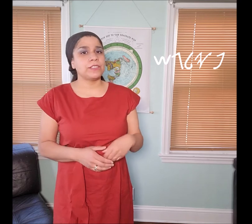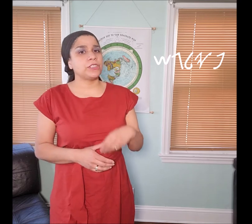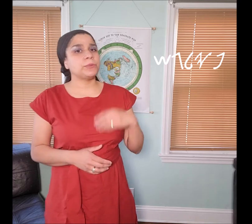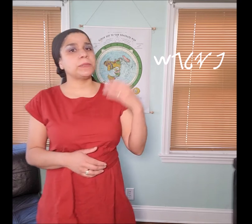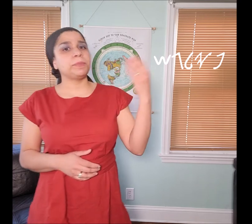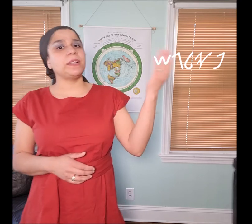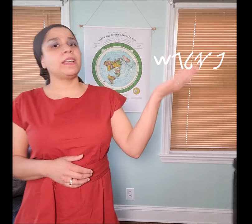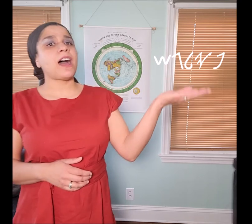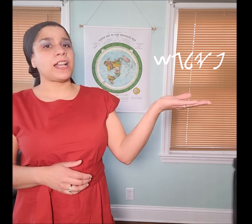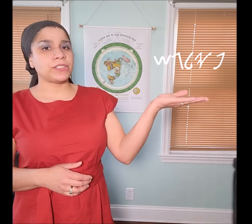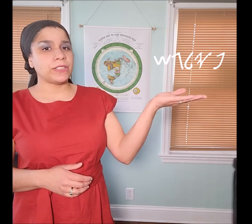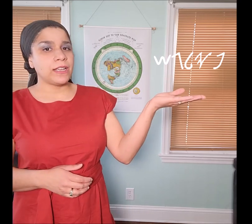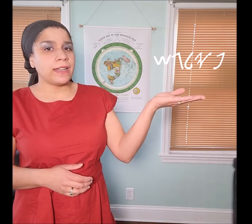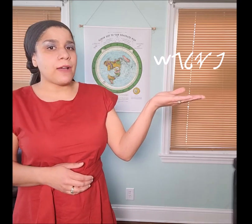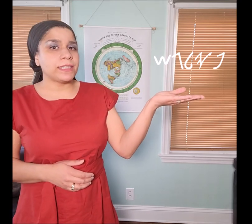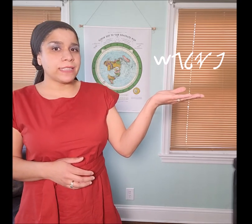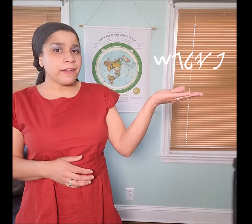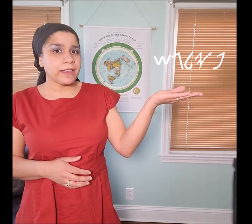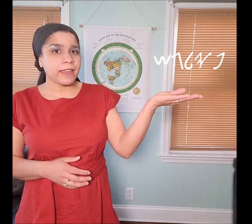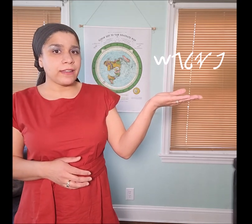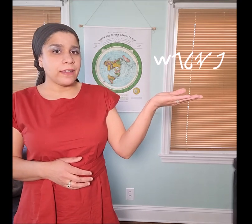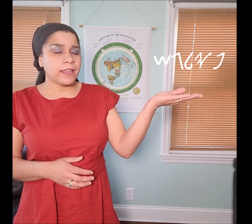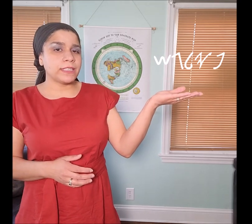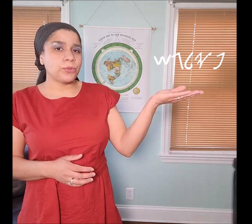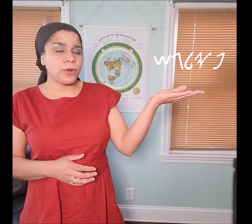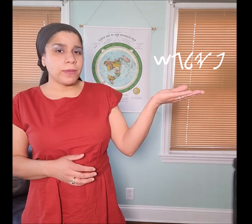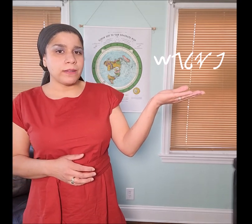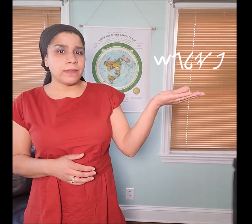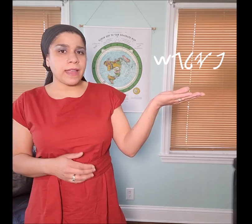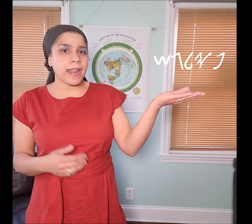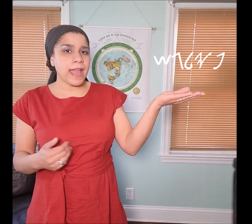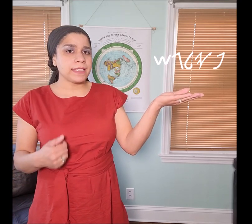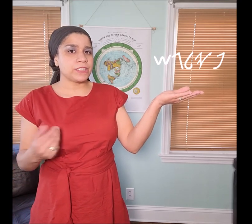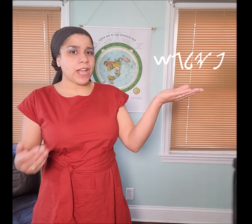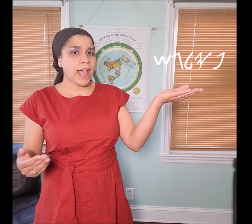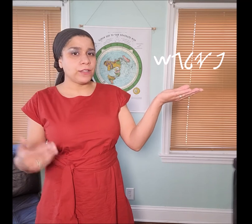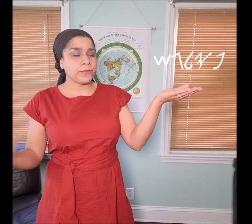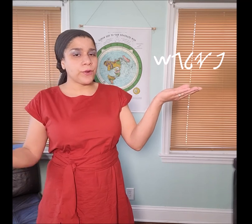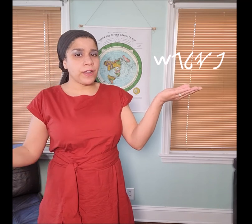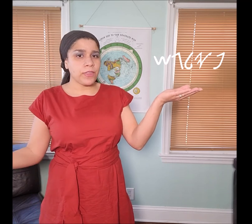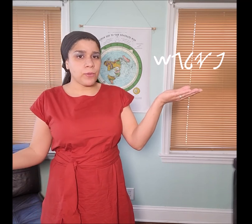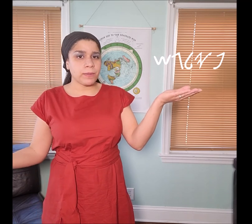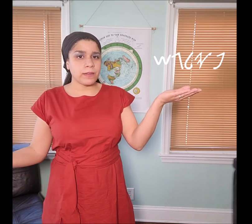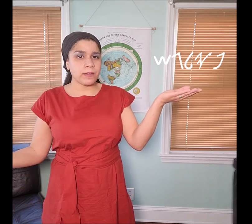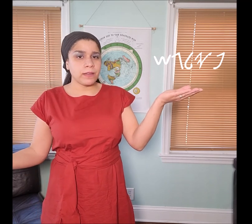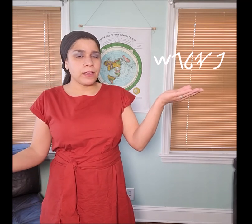she was "𐤐𐤉𐤋𐤂𐤔 peylgash". Now a surrogate is a woman that has a child for another woman,